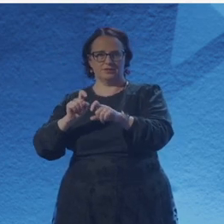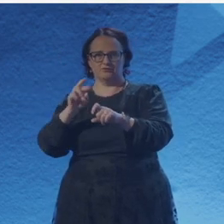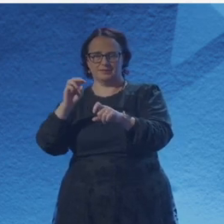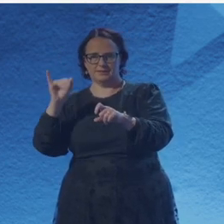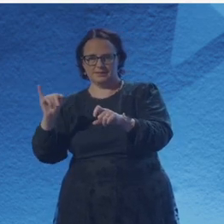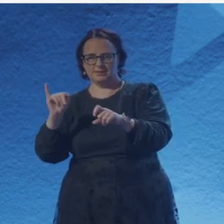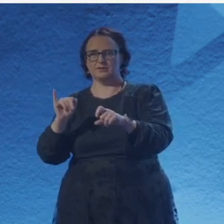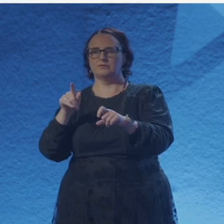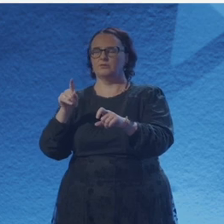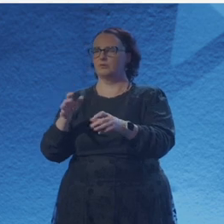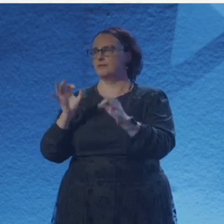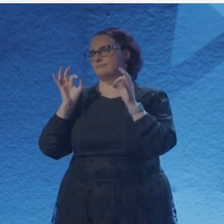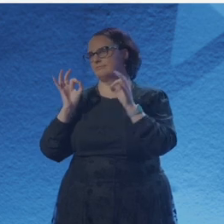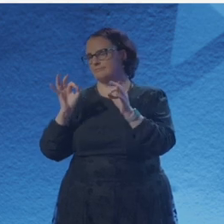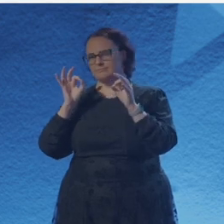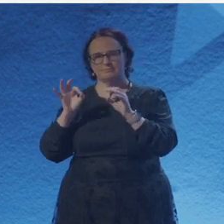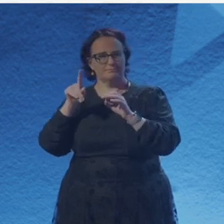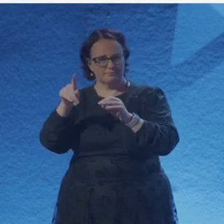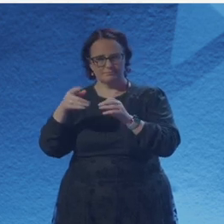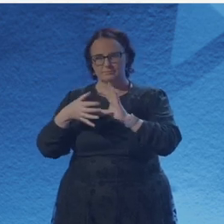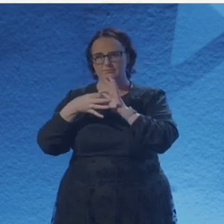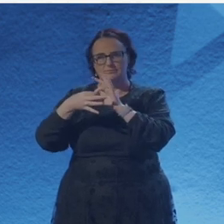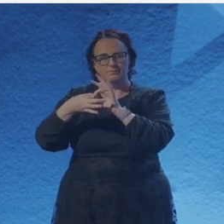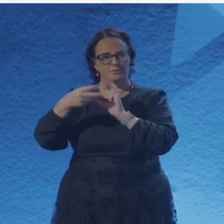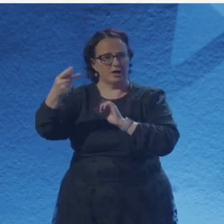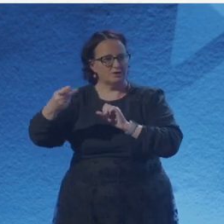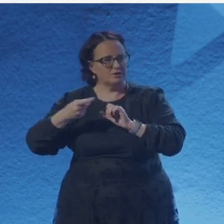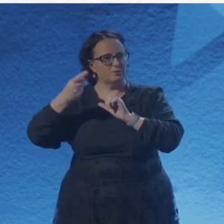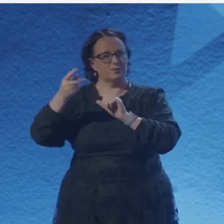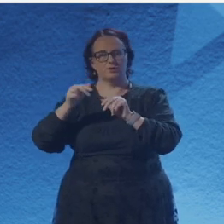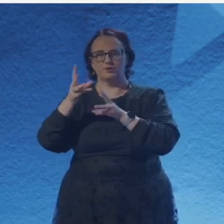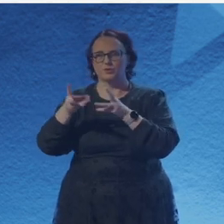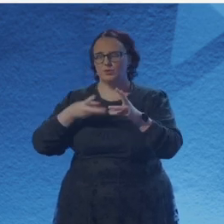with the closure of our beloved science gallery, and Brendan moved to the Institute of Physics